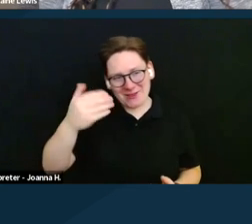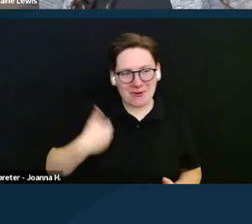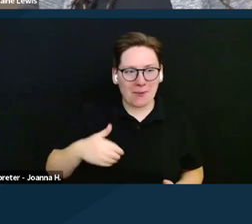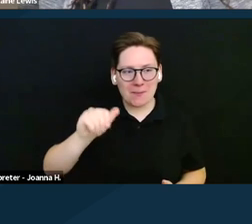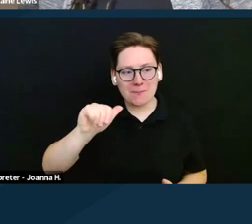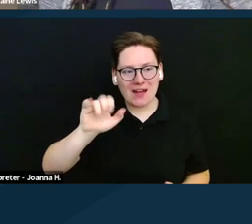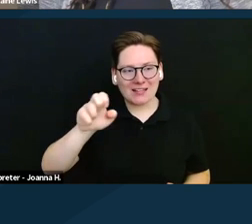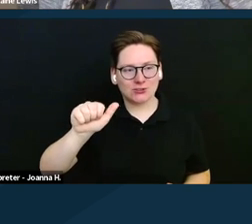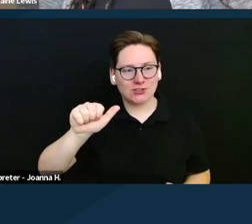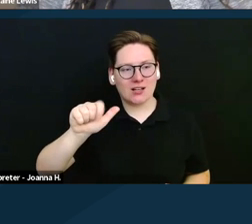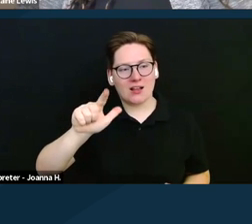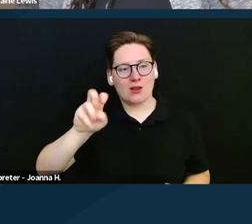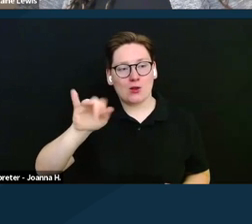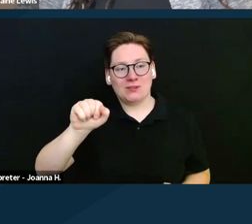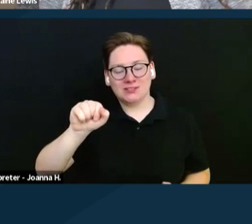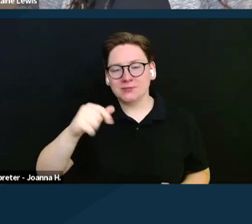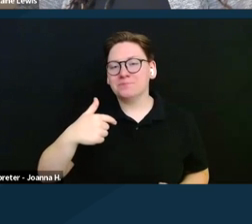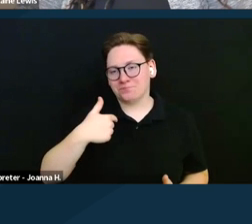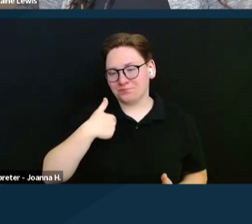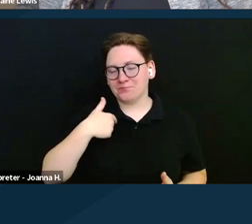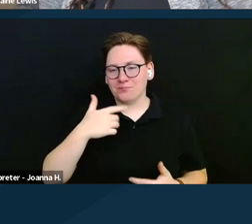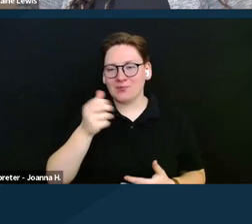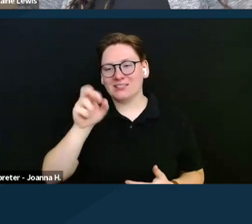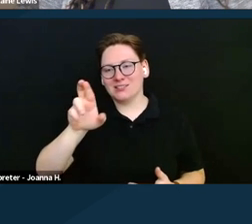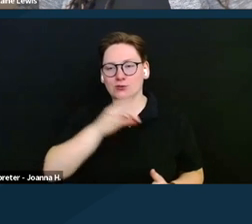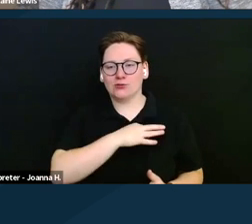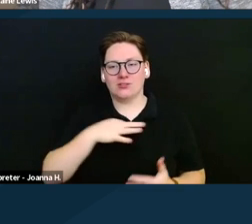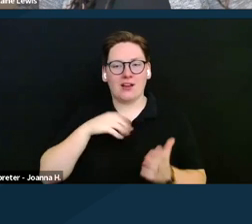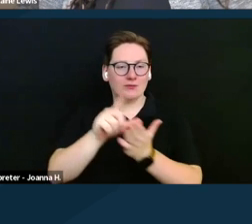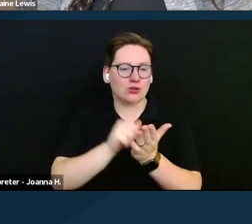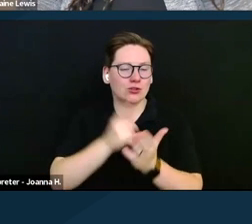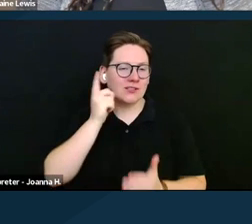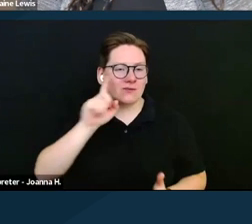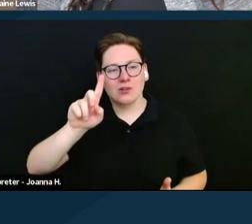I am a senior staff attorney at Disability Rights Education and Defense Fund.